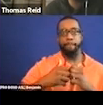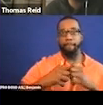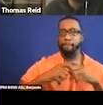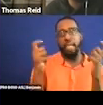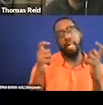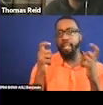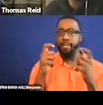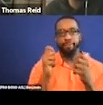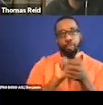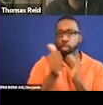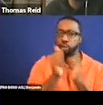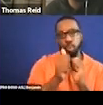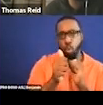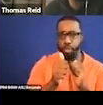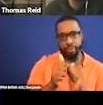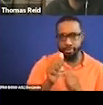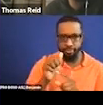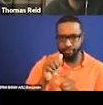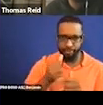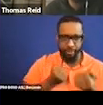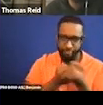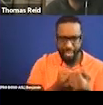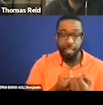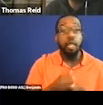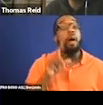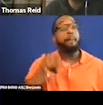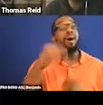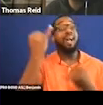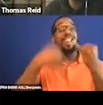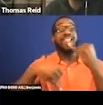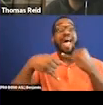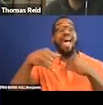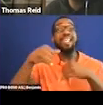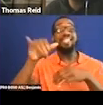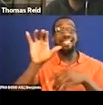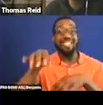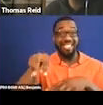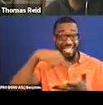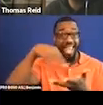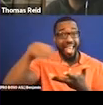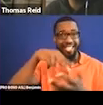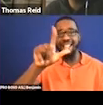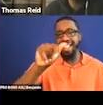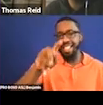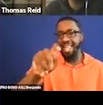Last dance, which is a documentary about Michael Jordan and the Chicago Bulls, was released on ESPN and